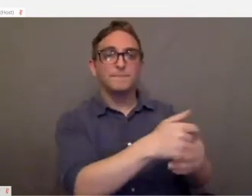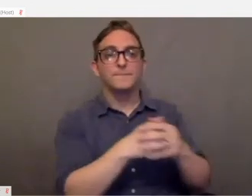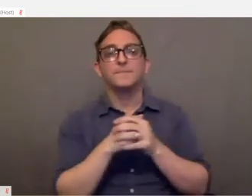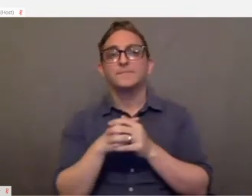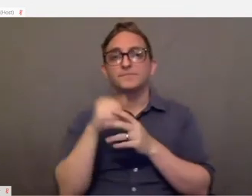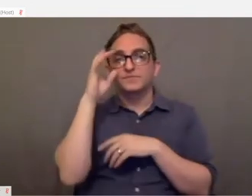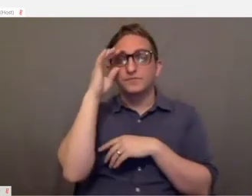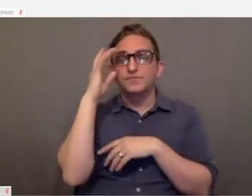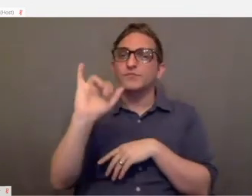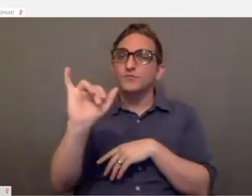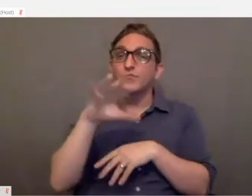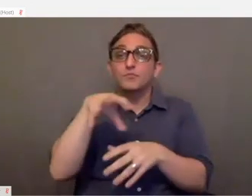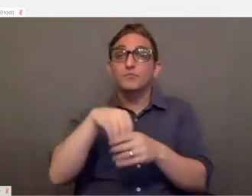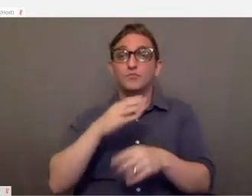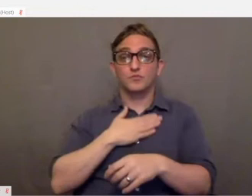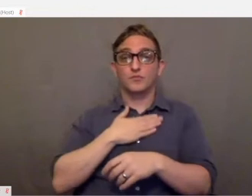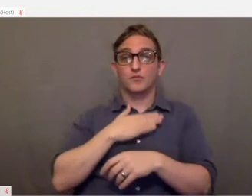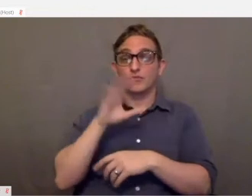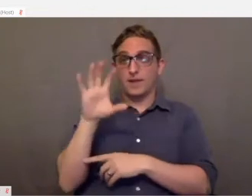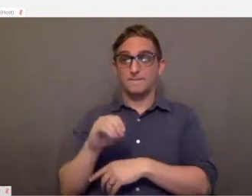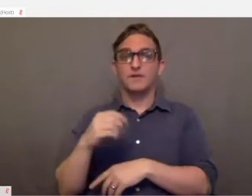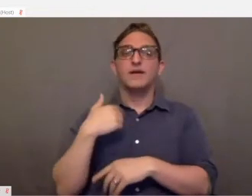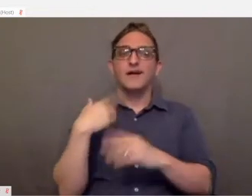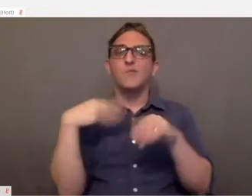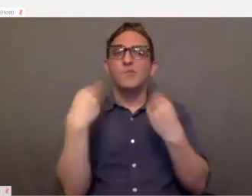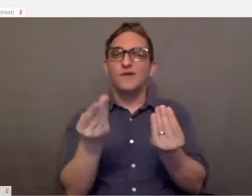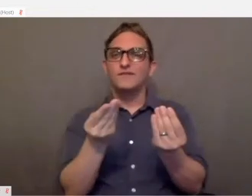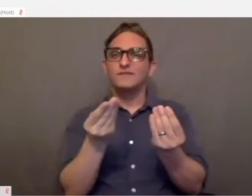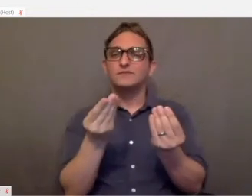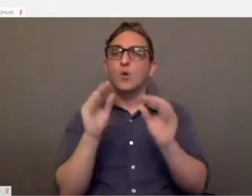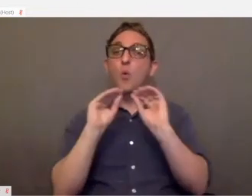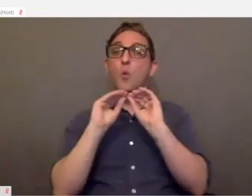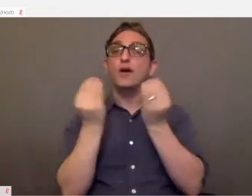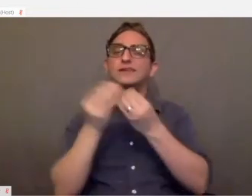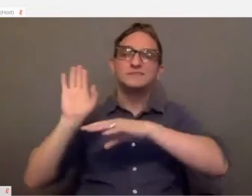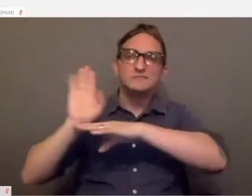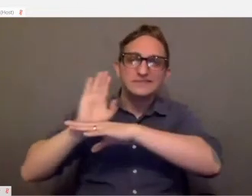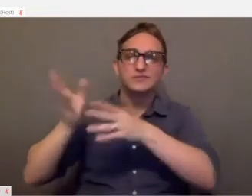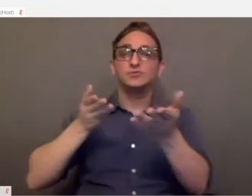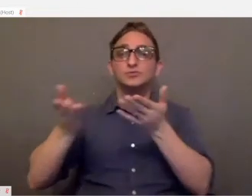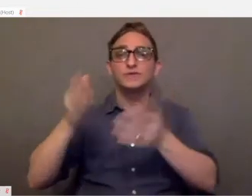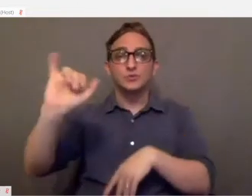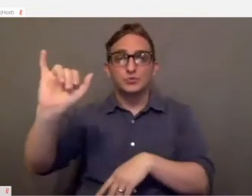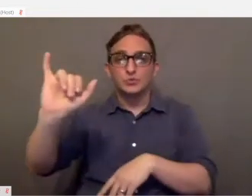Also, part of rebel tech consulting, I provide services for organizations that serve people with disabilities.